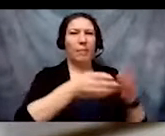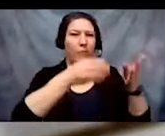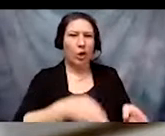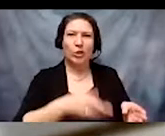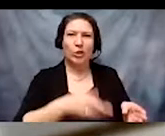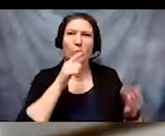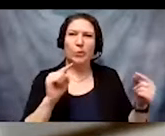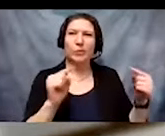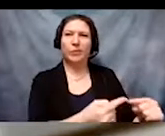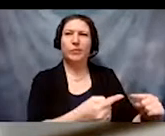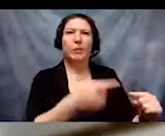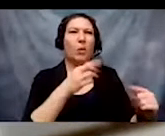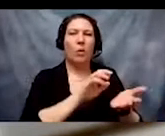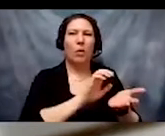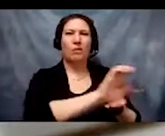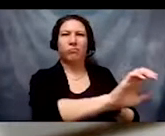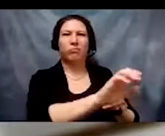The main question we would like you to consider